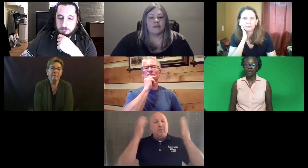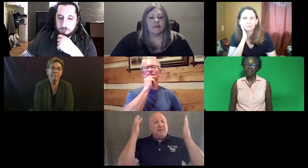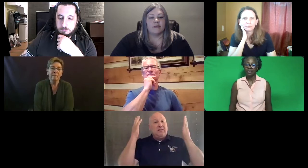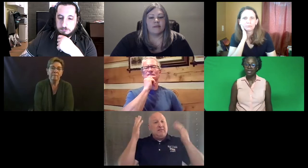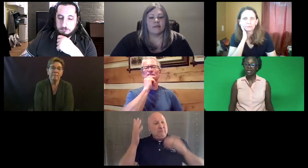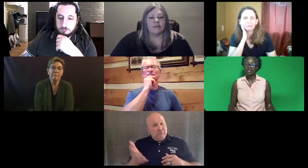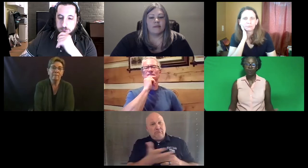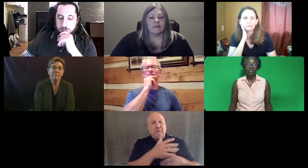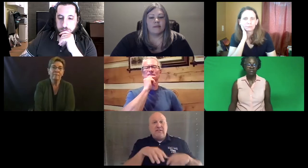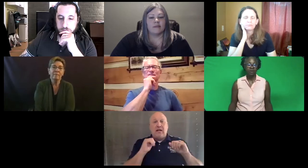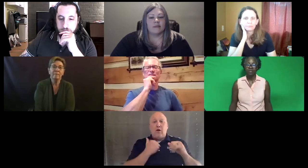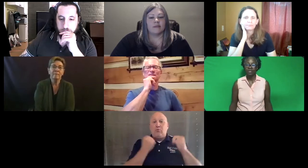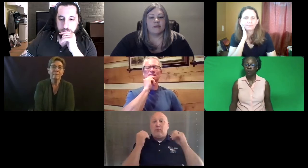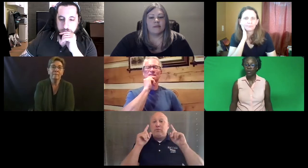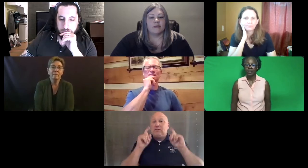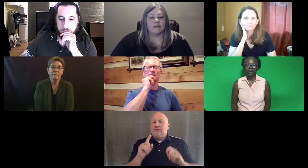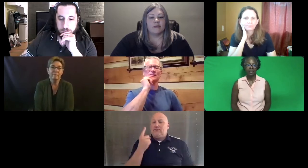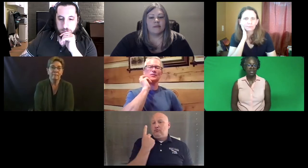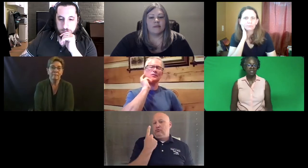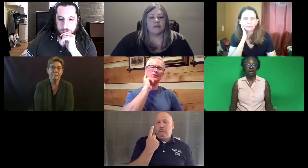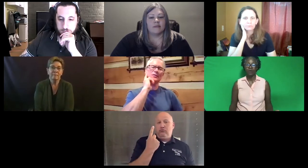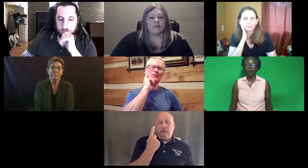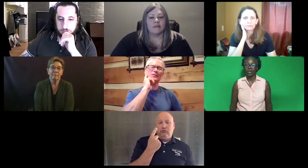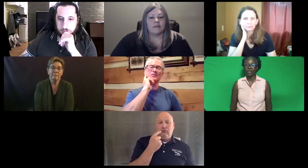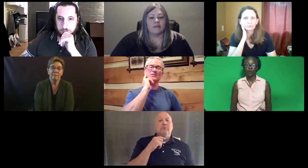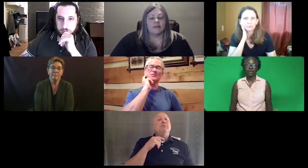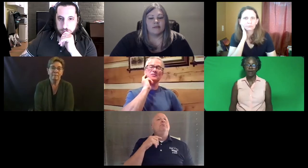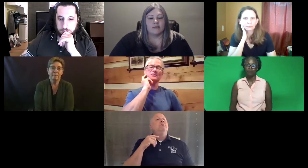But it's a way to start. It's a way to get things going. A way to open up.